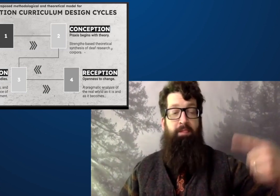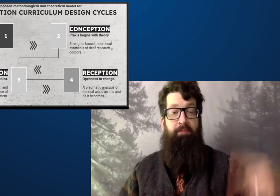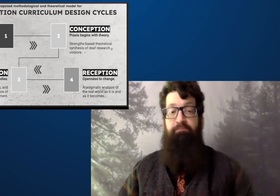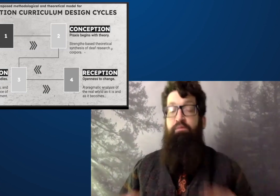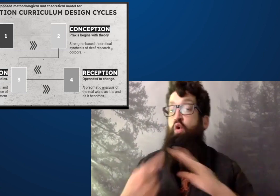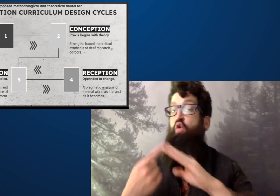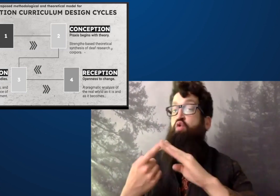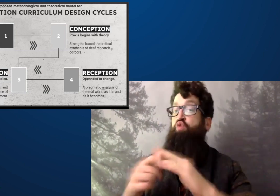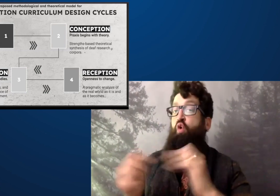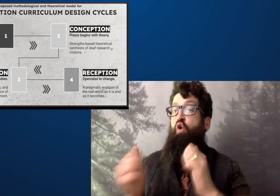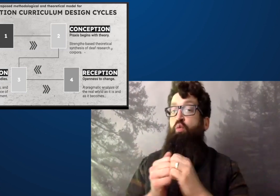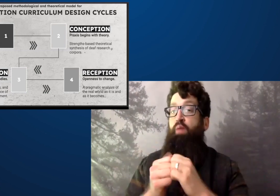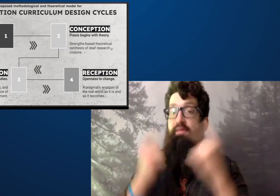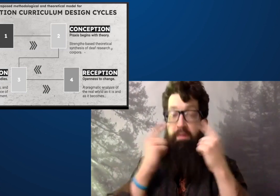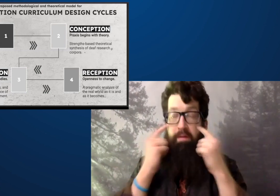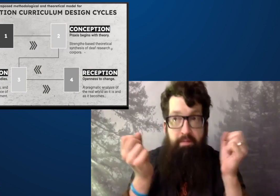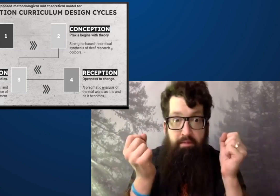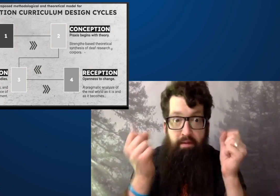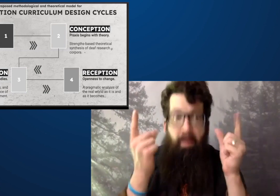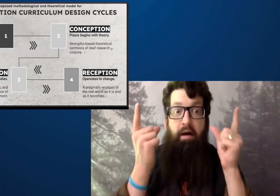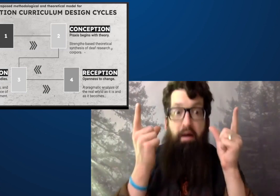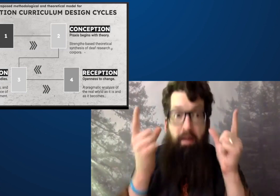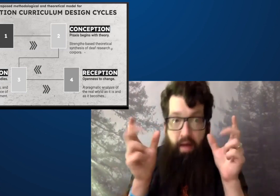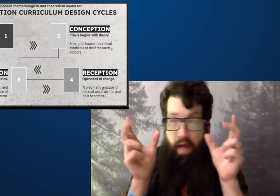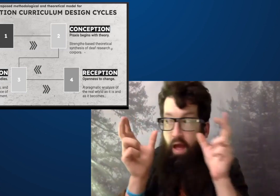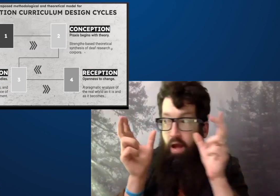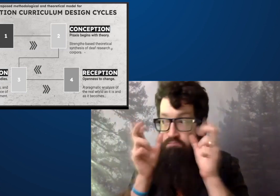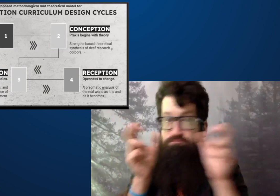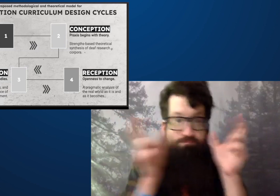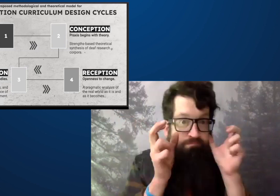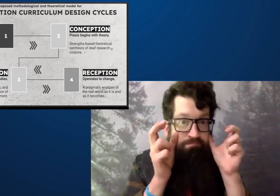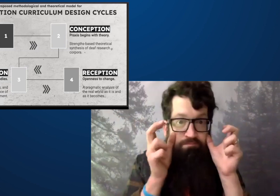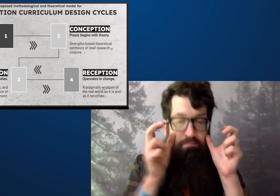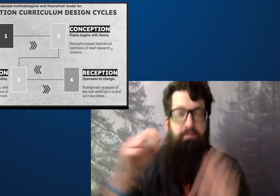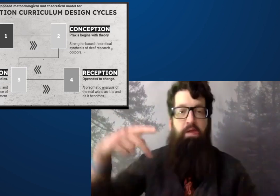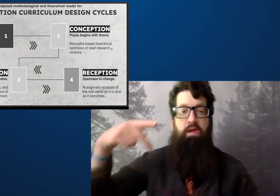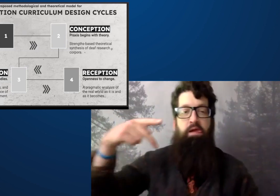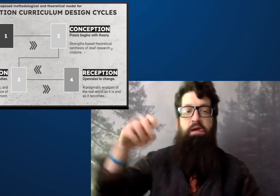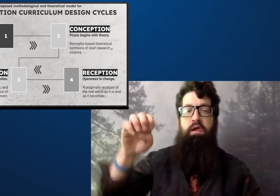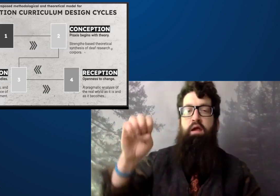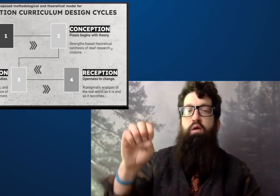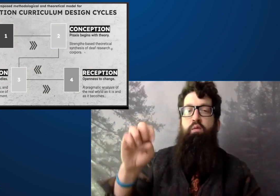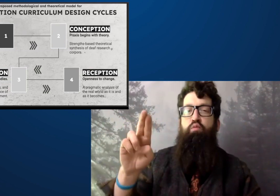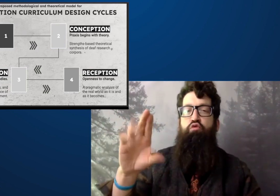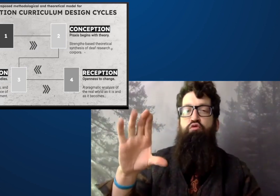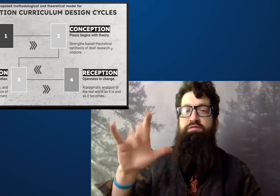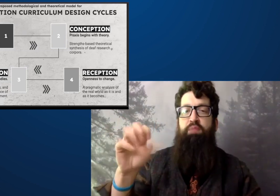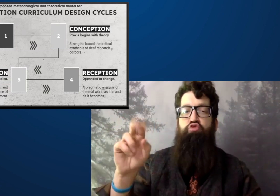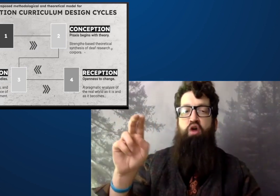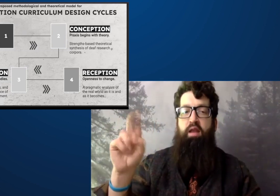So the first one is starting with perception.